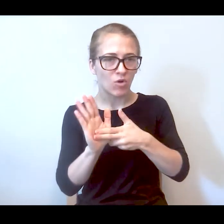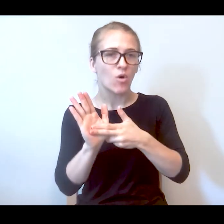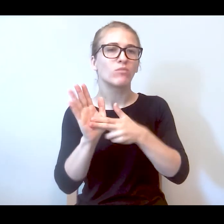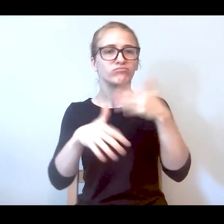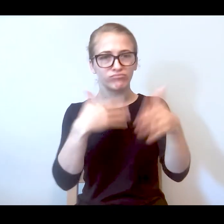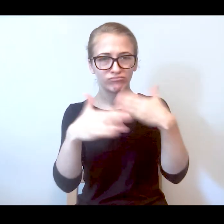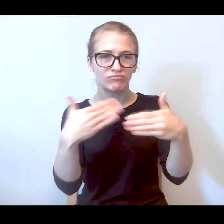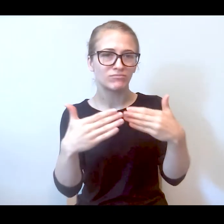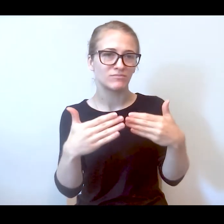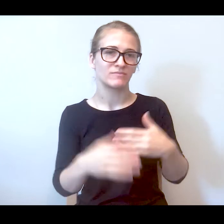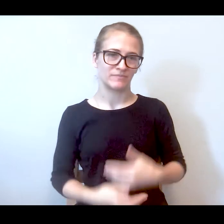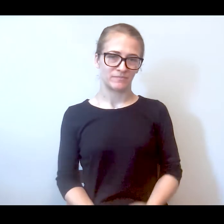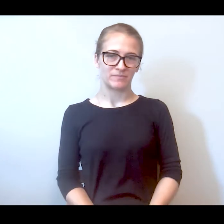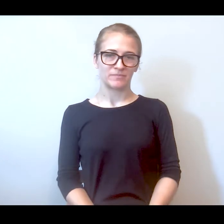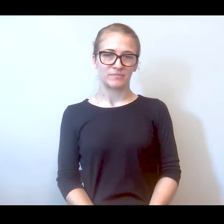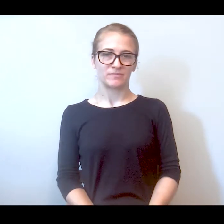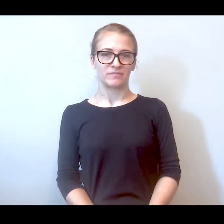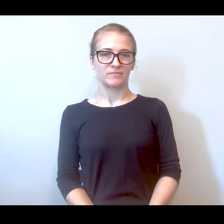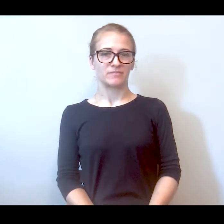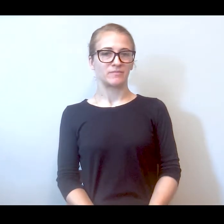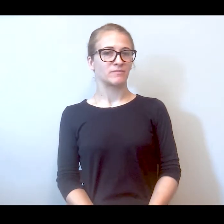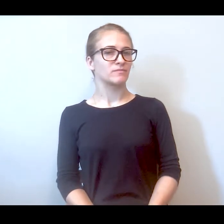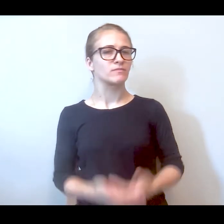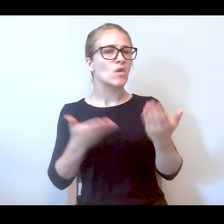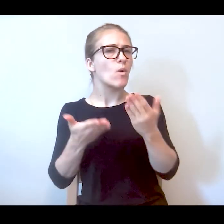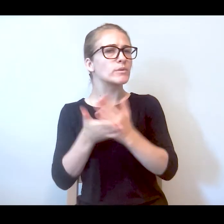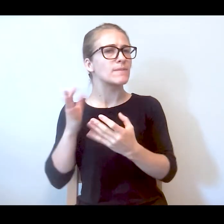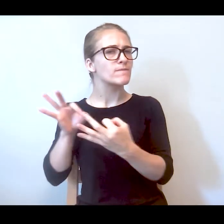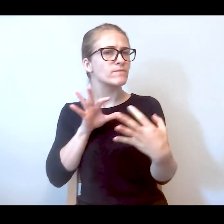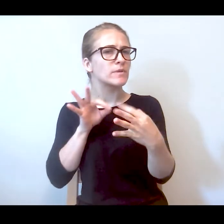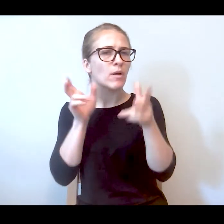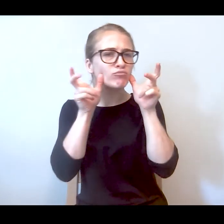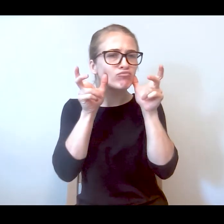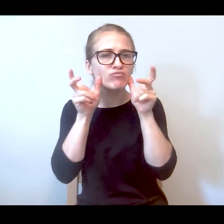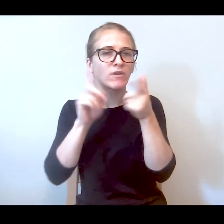process. And what was some of the feedback you were getting from the hospital, from the families